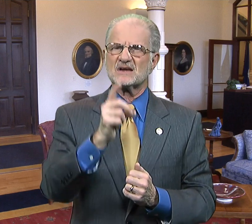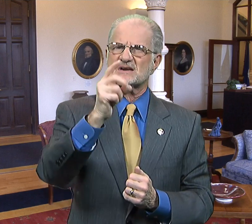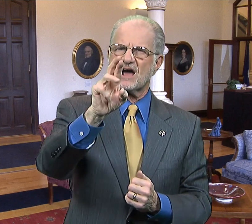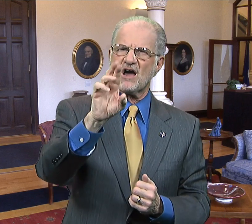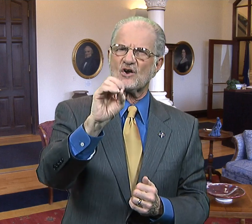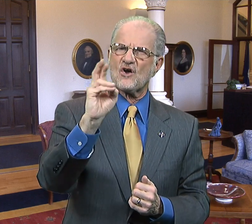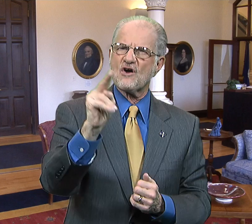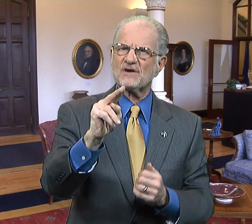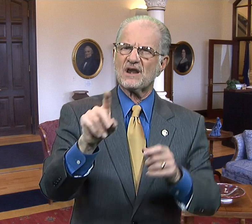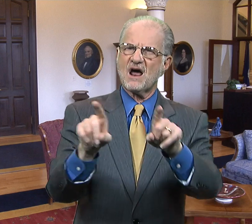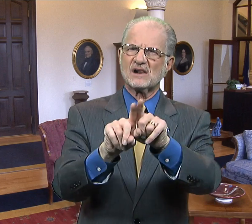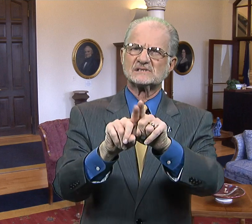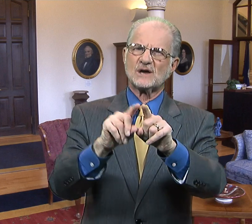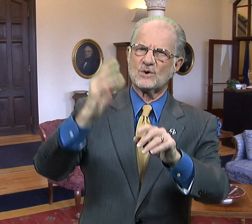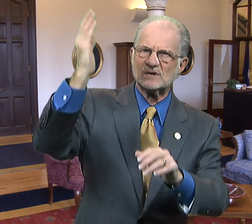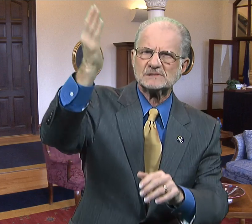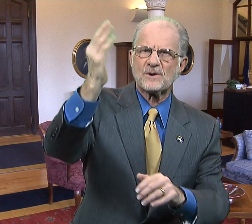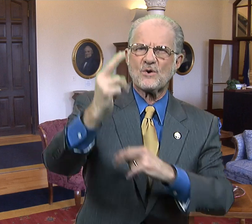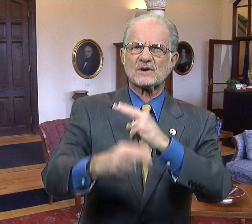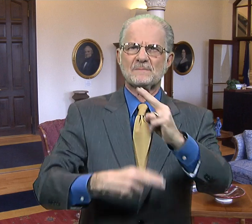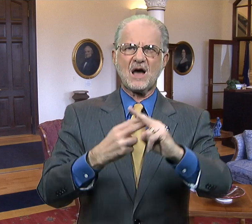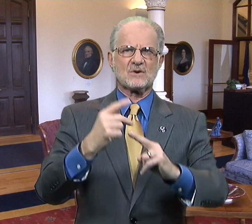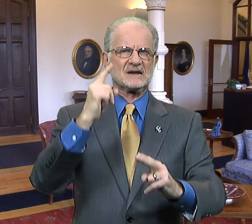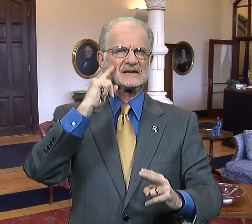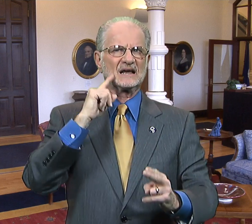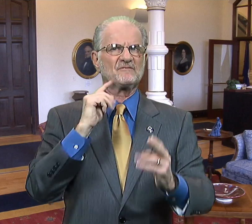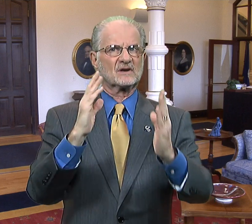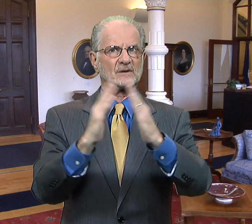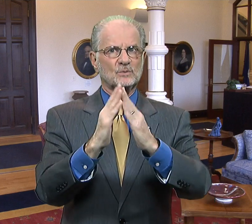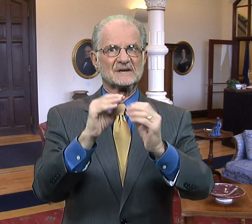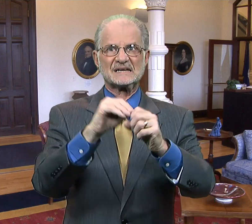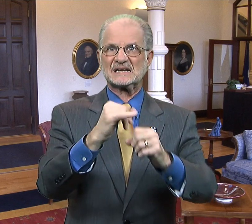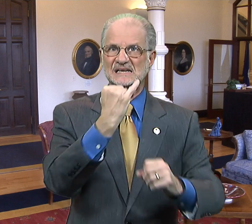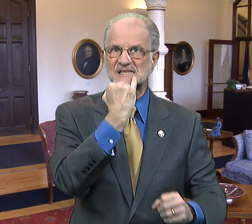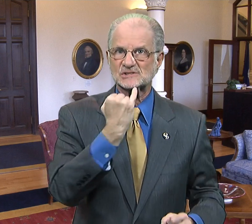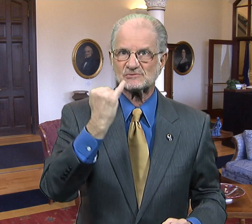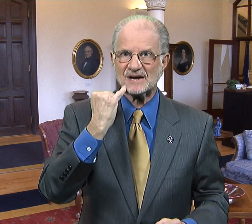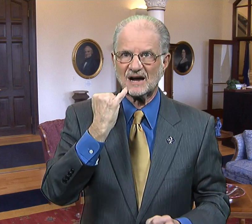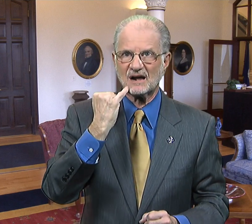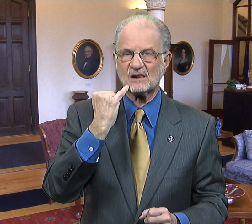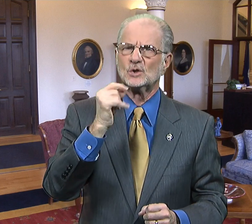Dr. Oren also spoke about the deaf community in Israel